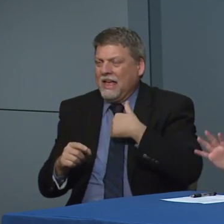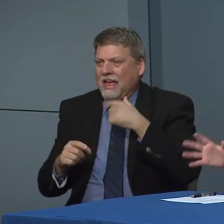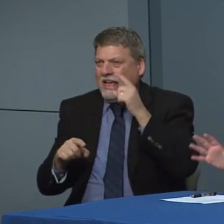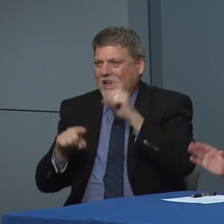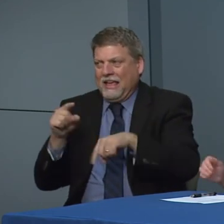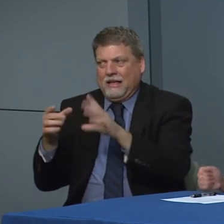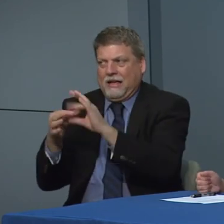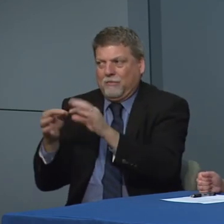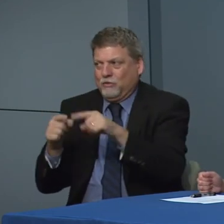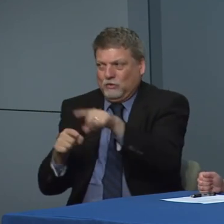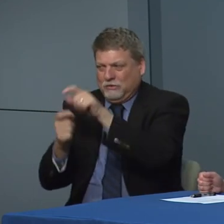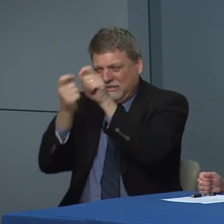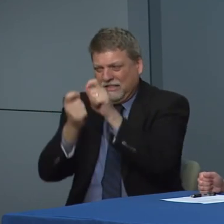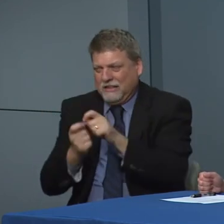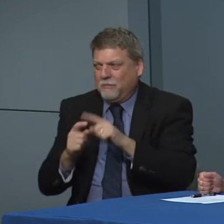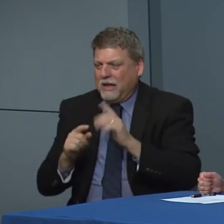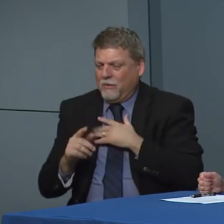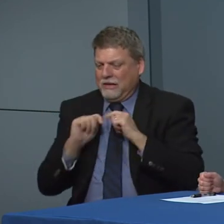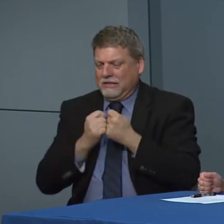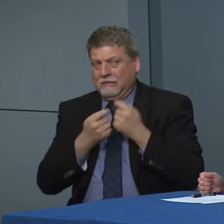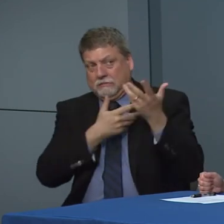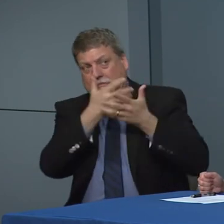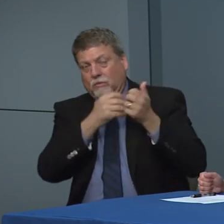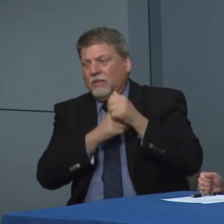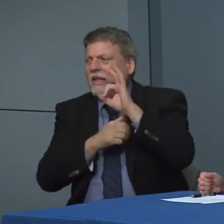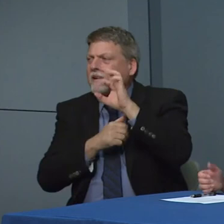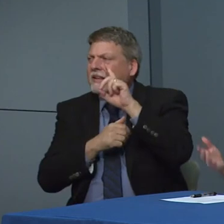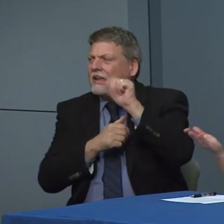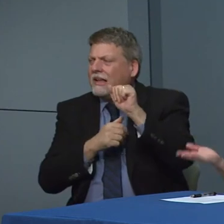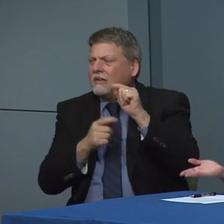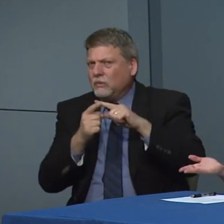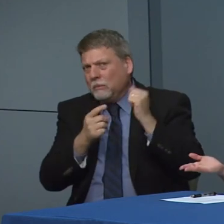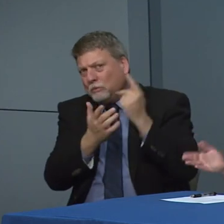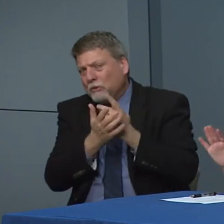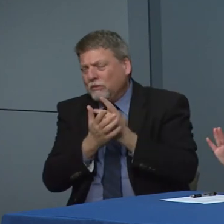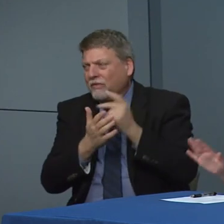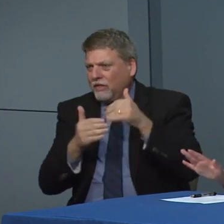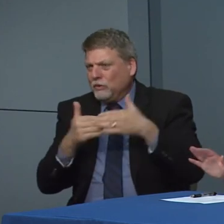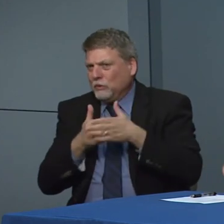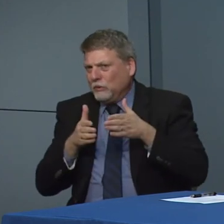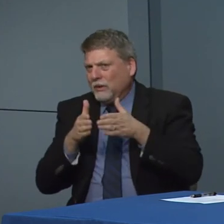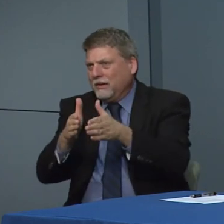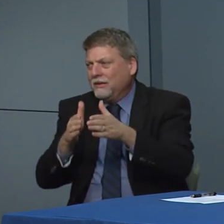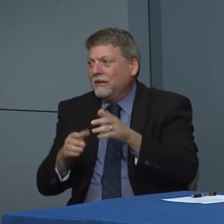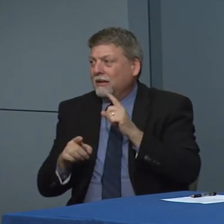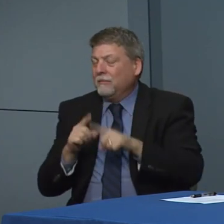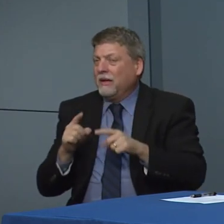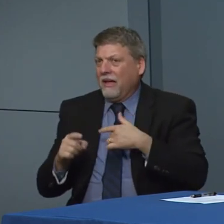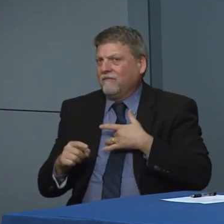bring up that for a variety of reasons but our teams are working with the FDA to try to find a way forward I'm hopeful,